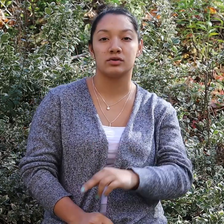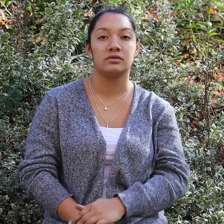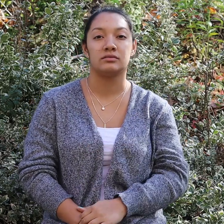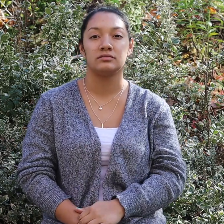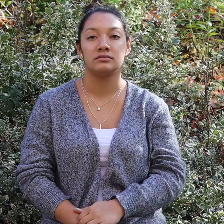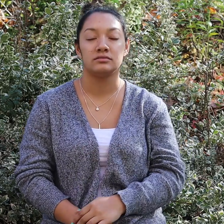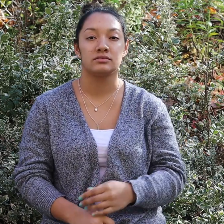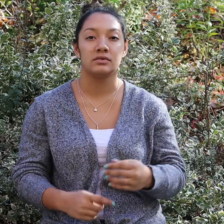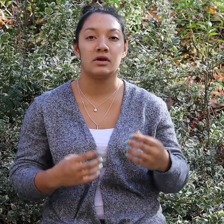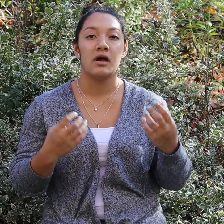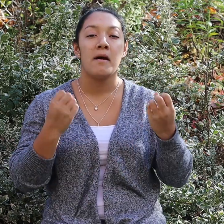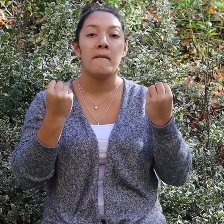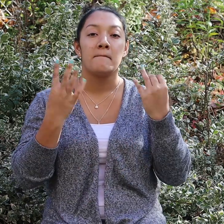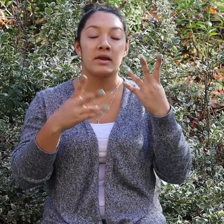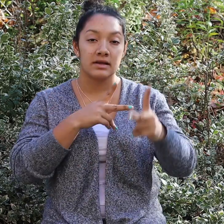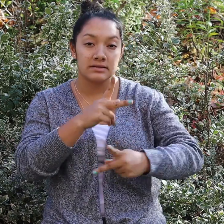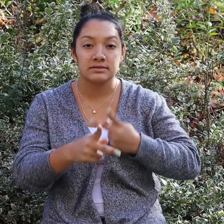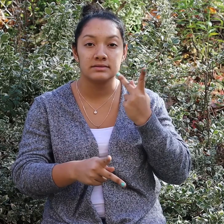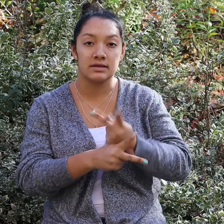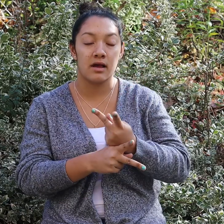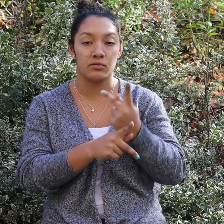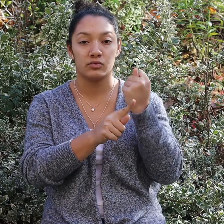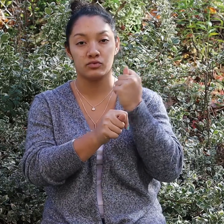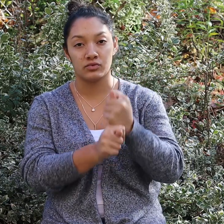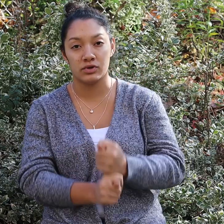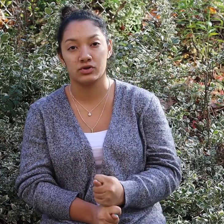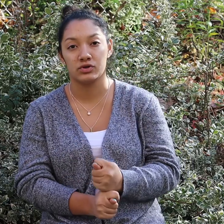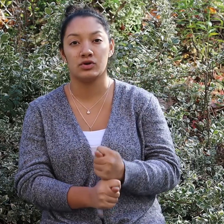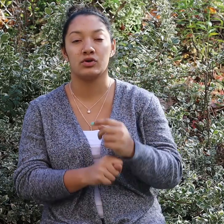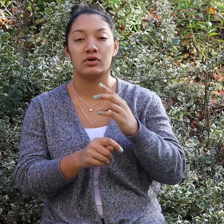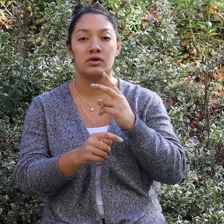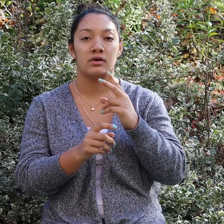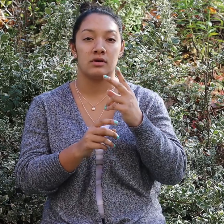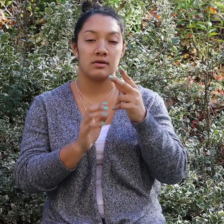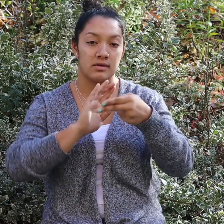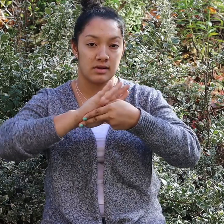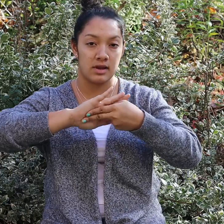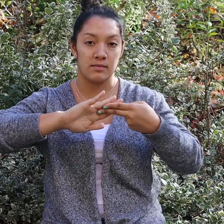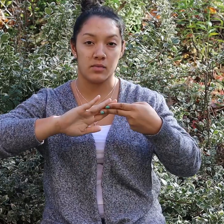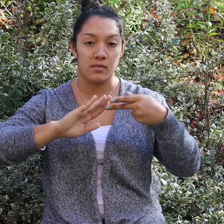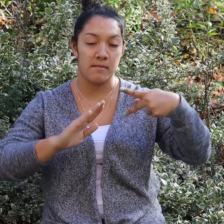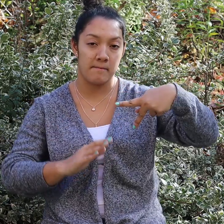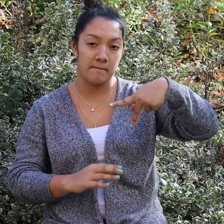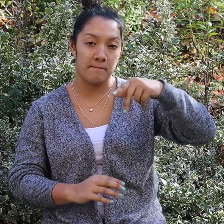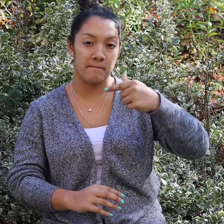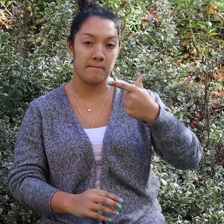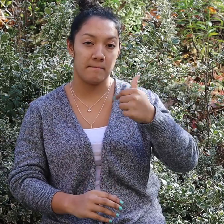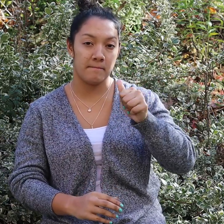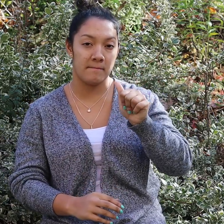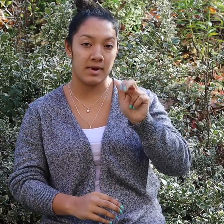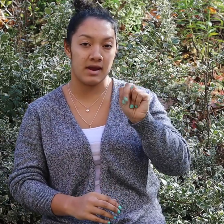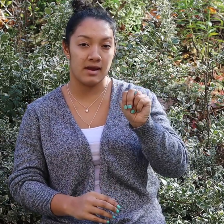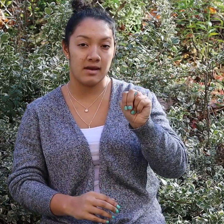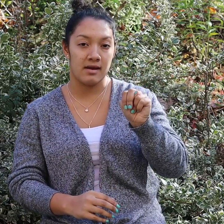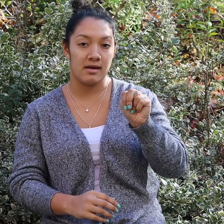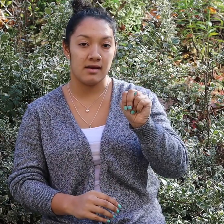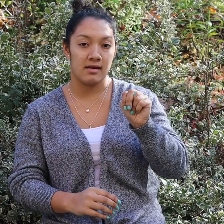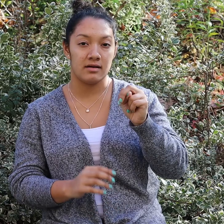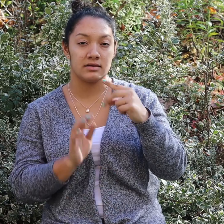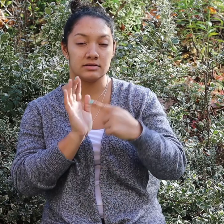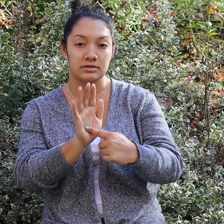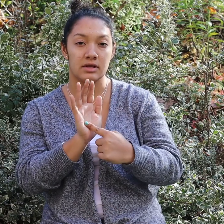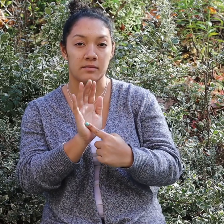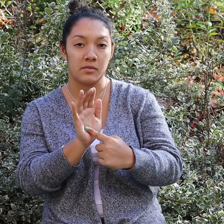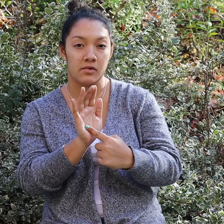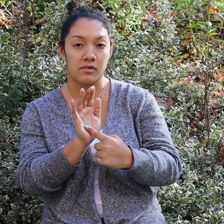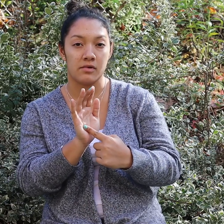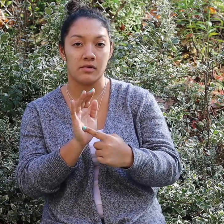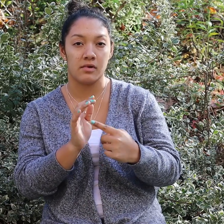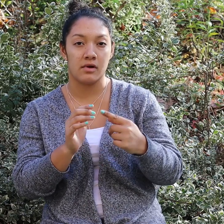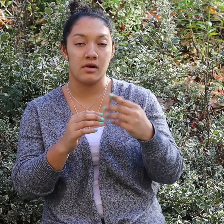There are many types of traditions that are commonly labeled, Pagan. Here are a few examples.